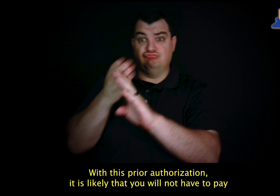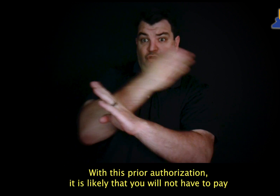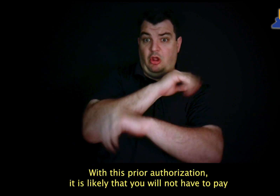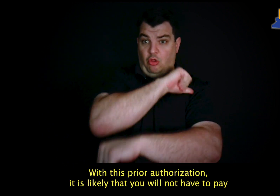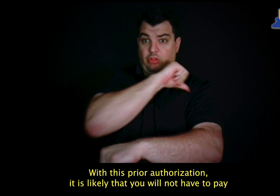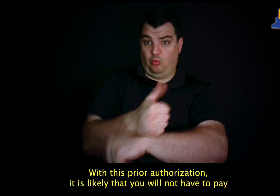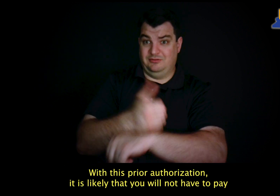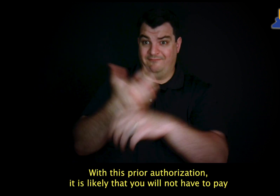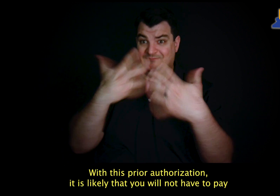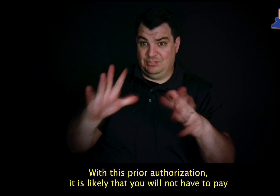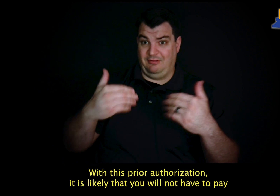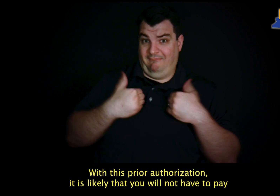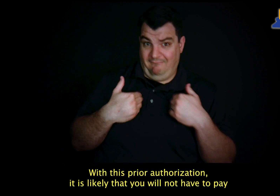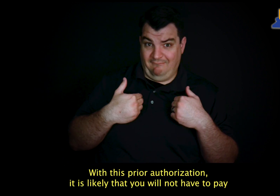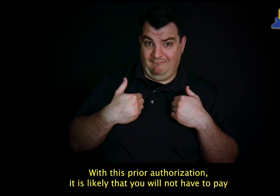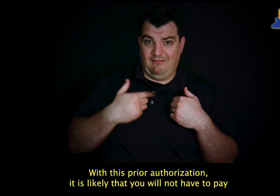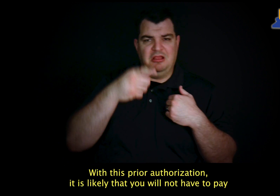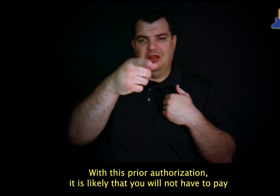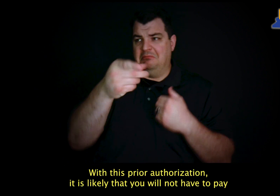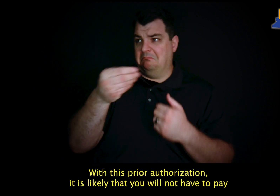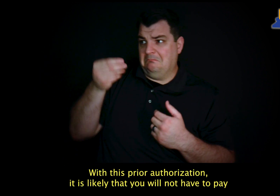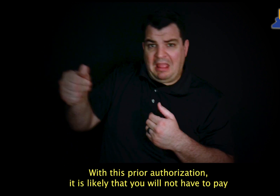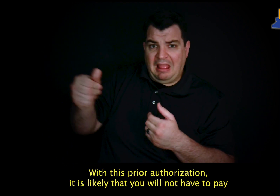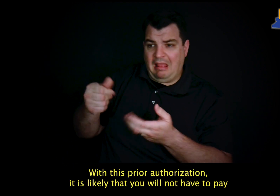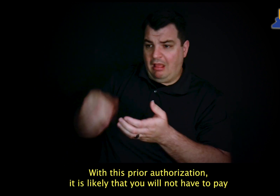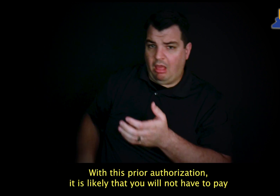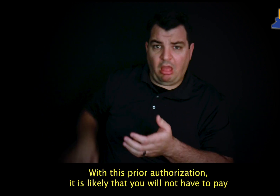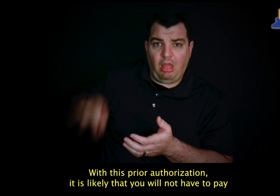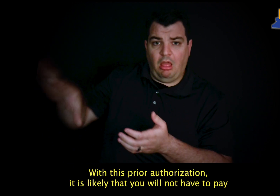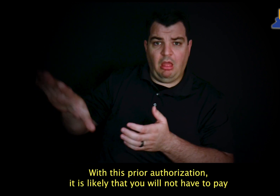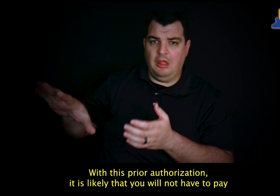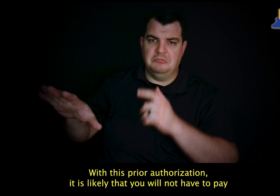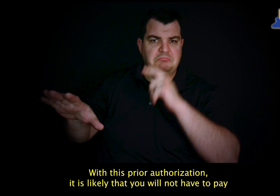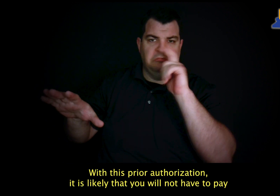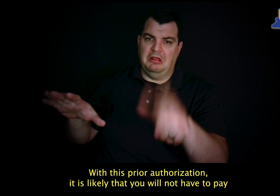With this prior authorization, it is likely that you will not have to pay